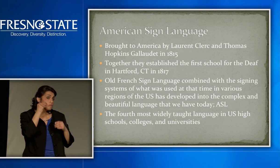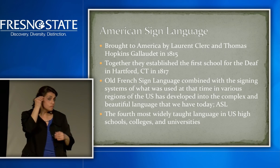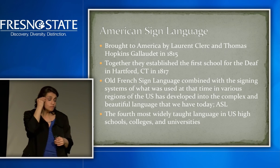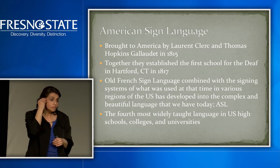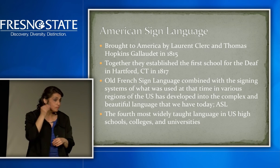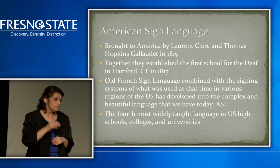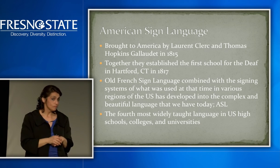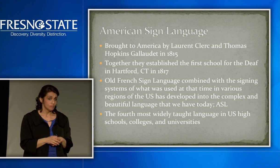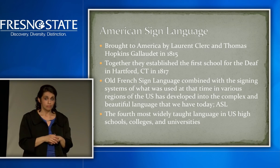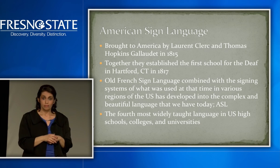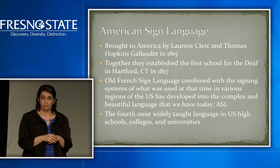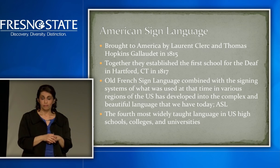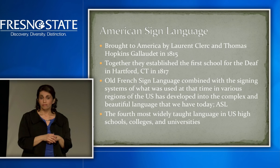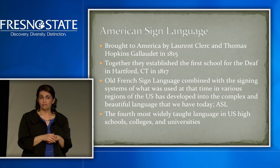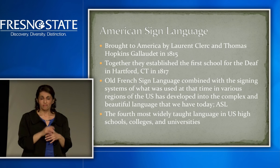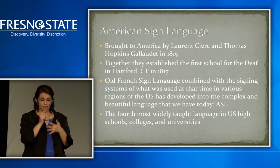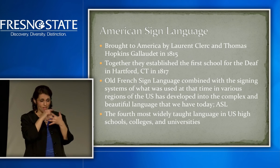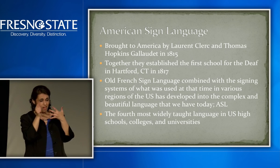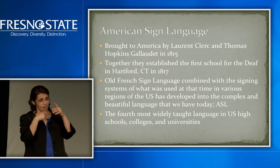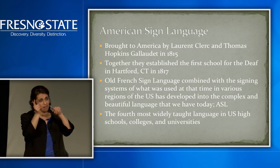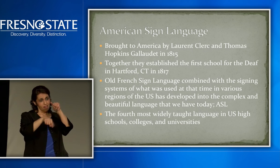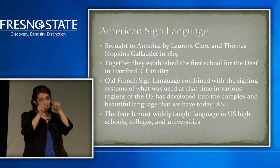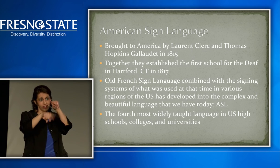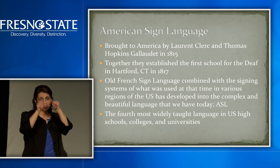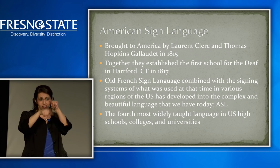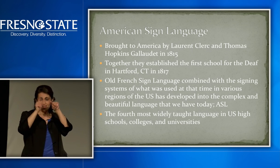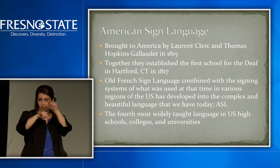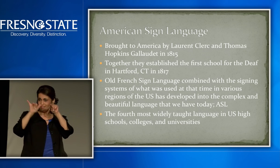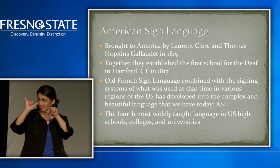They think that we can't own our own homes.